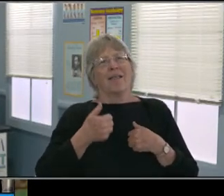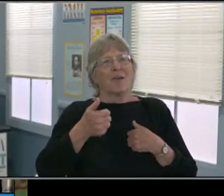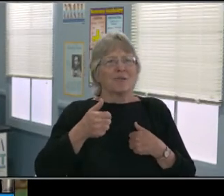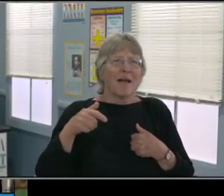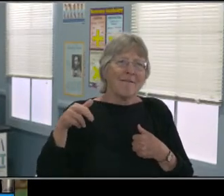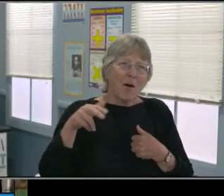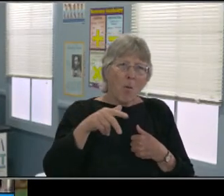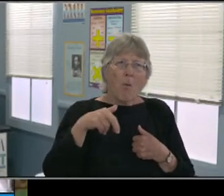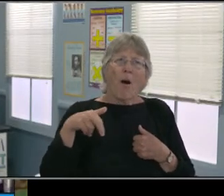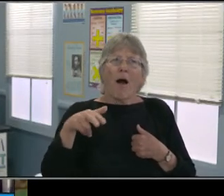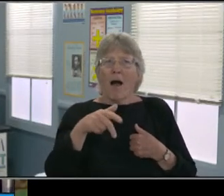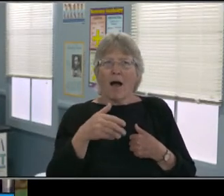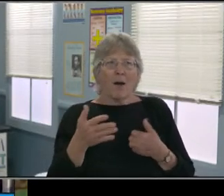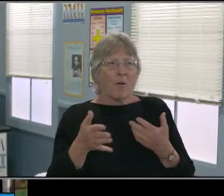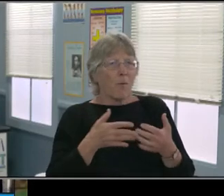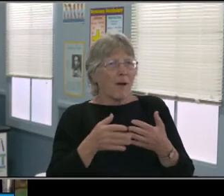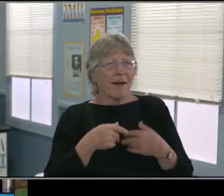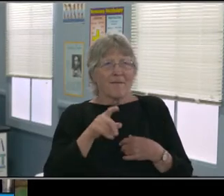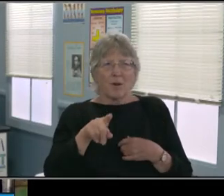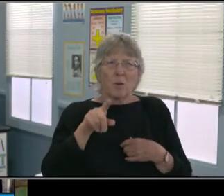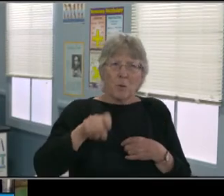Hi. Thank you Dr. Pal.